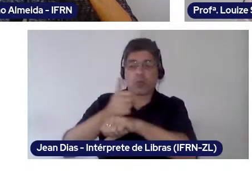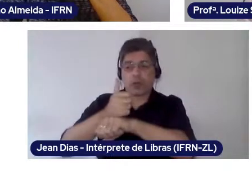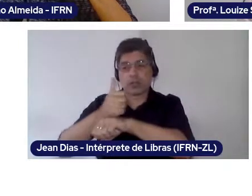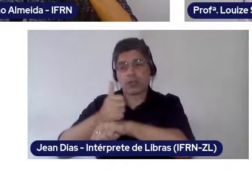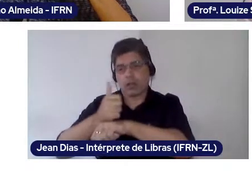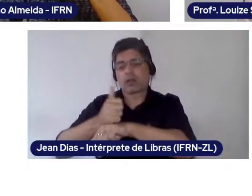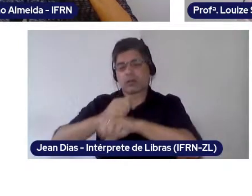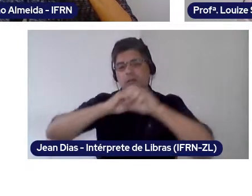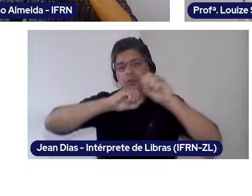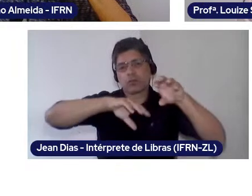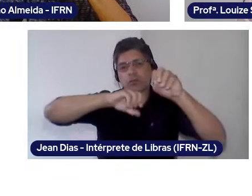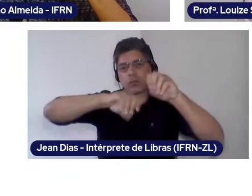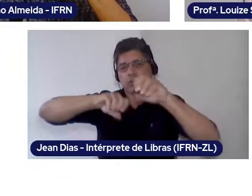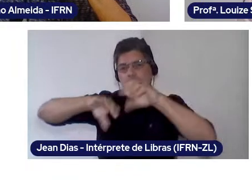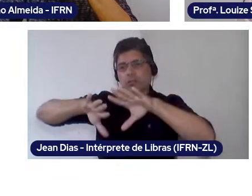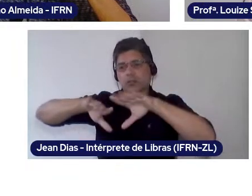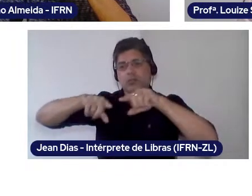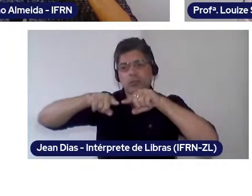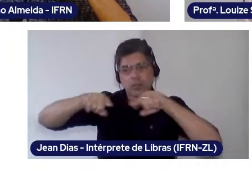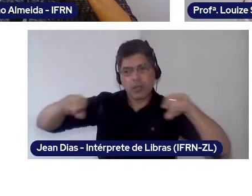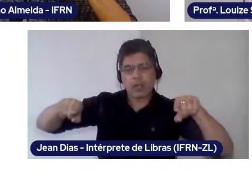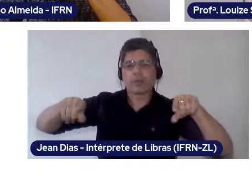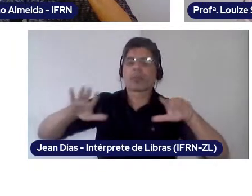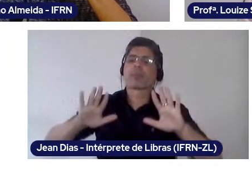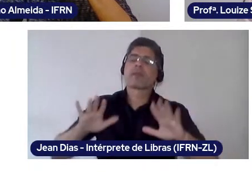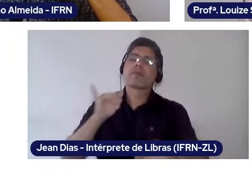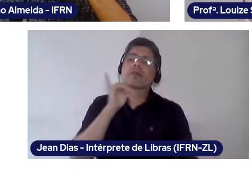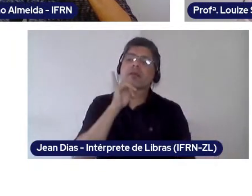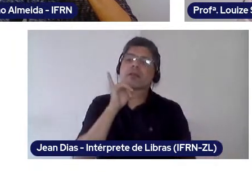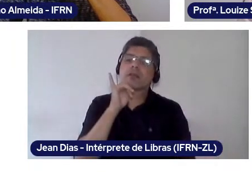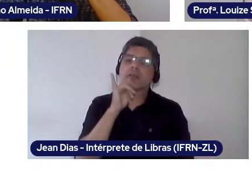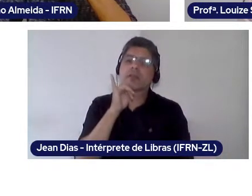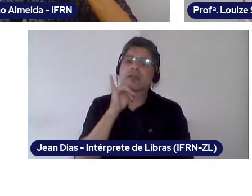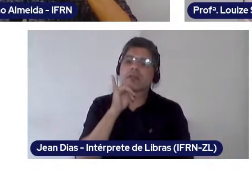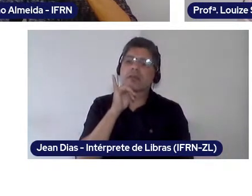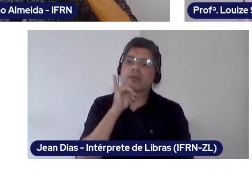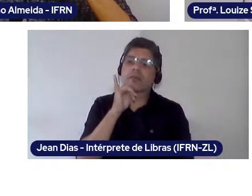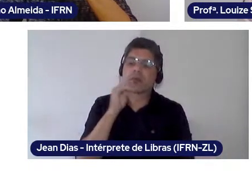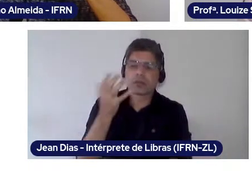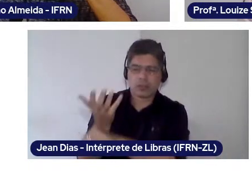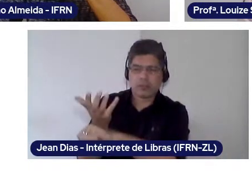We see for example when, in Sciences, one is teaching water.